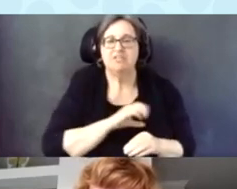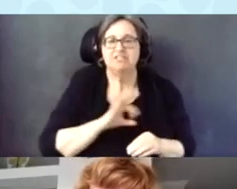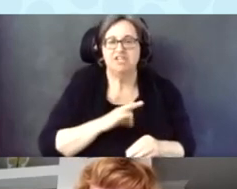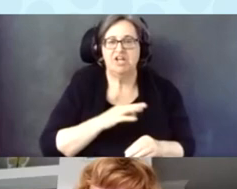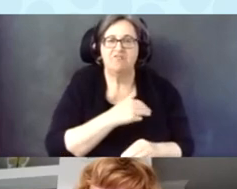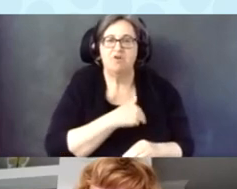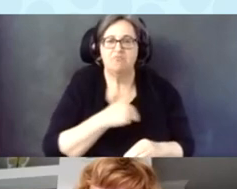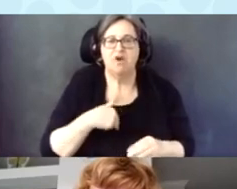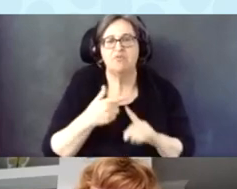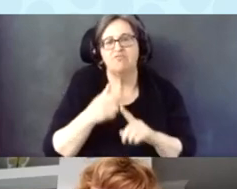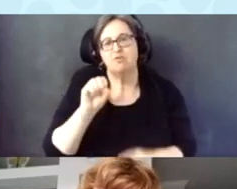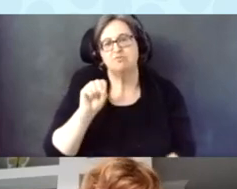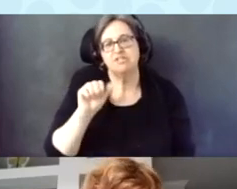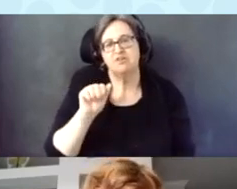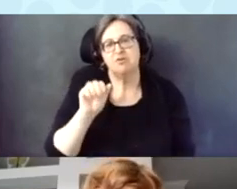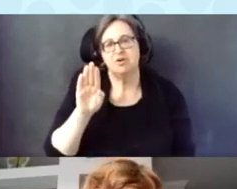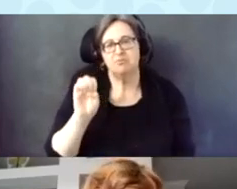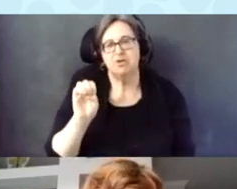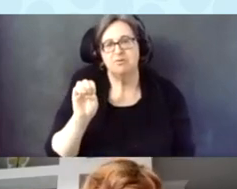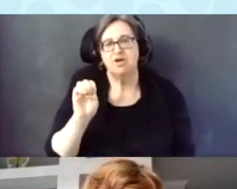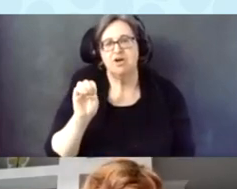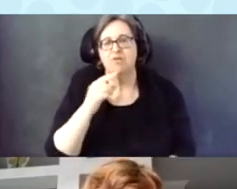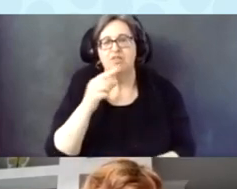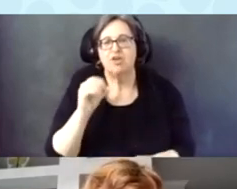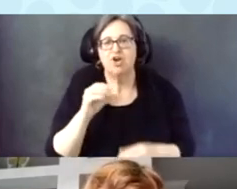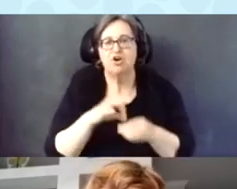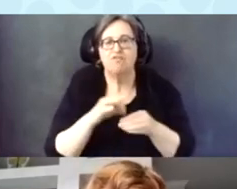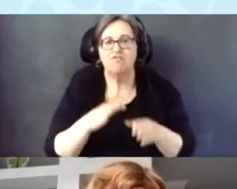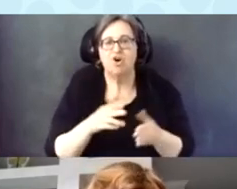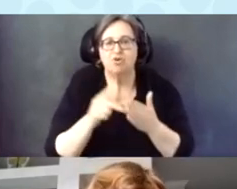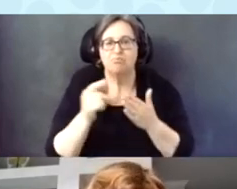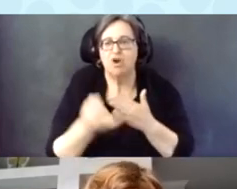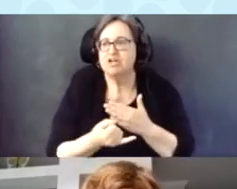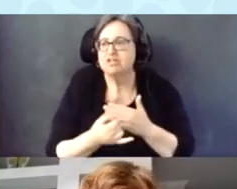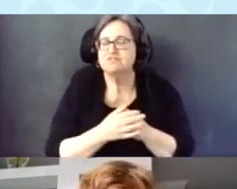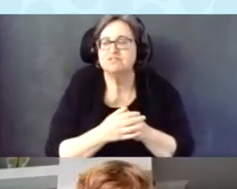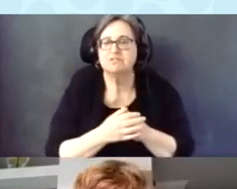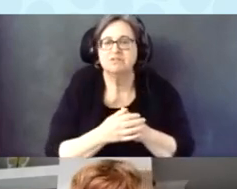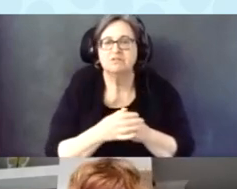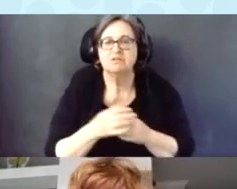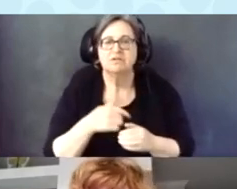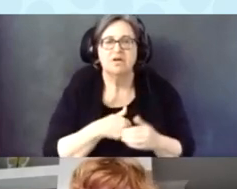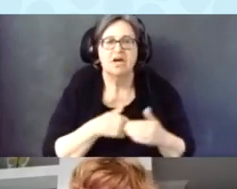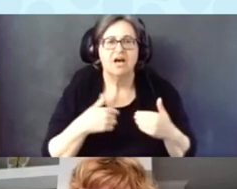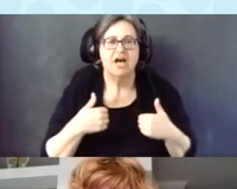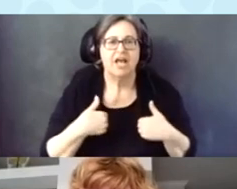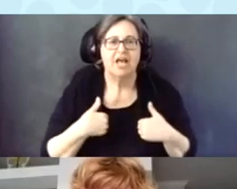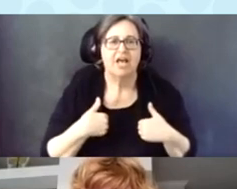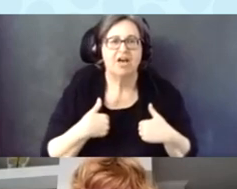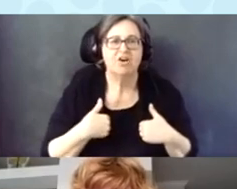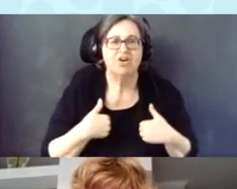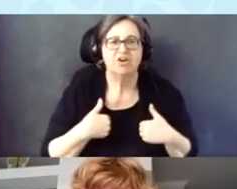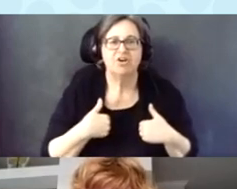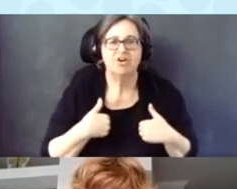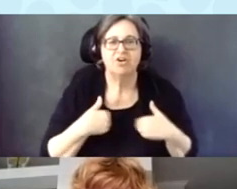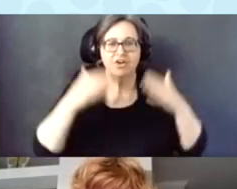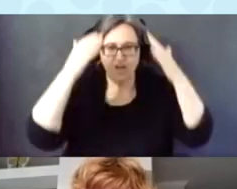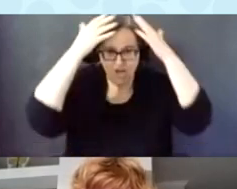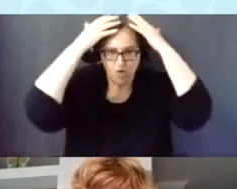Project. I have ear length white hair.